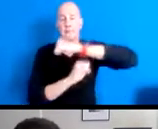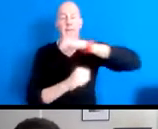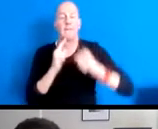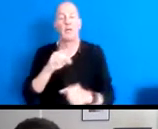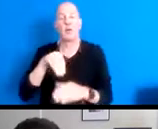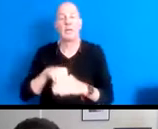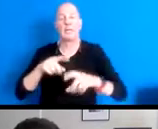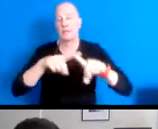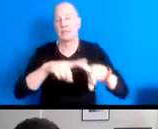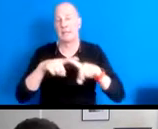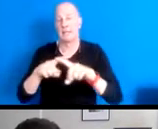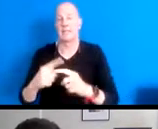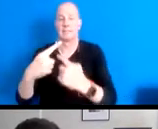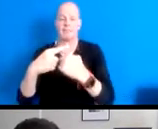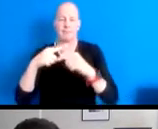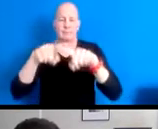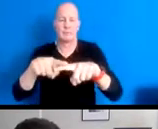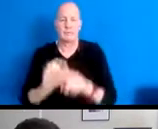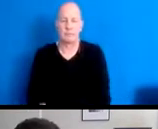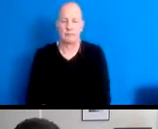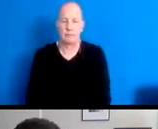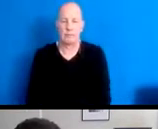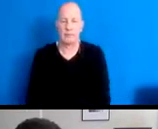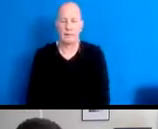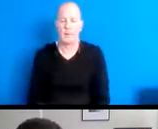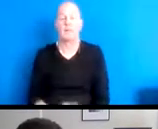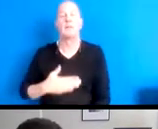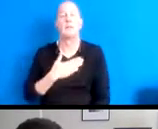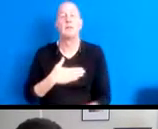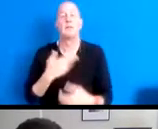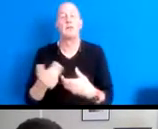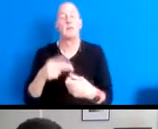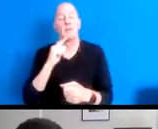15:34:11 Next week, please join us for a series of short stories by people involved in highly